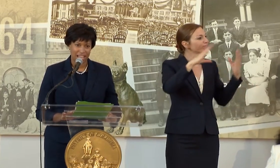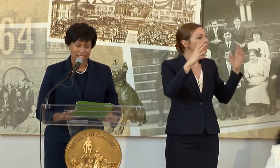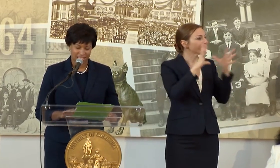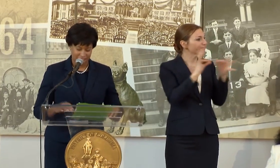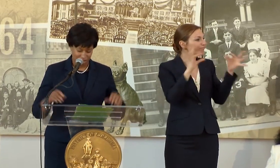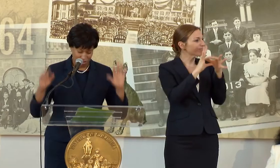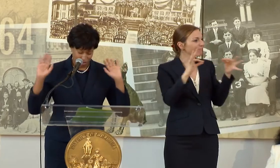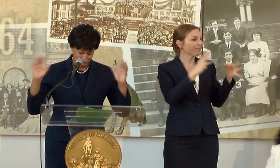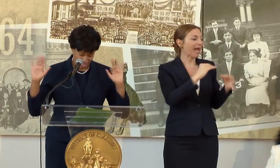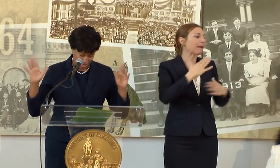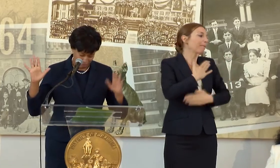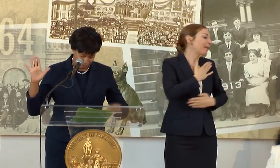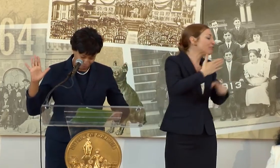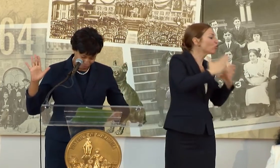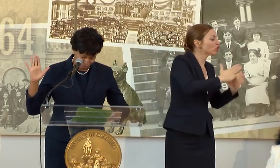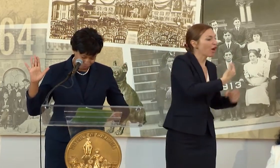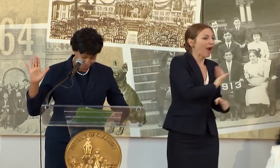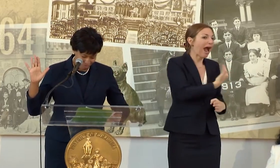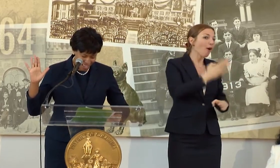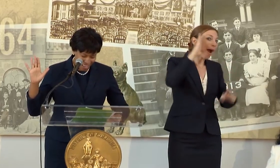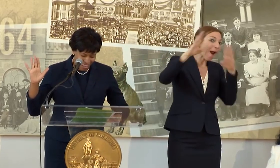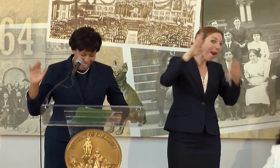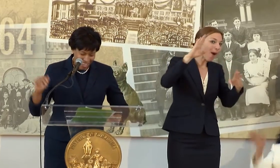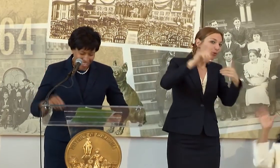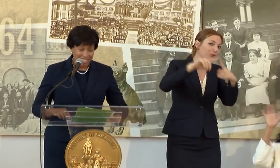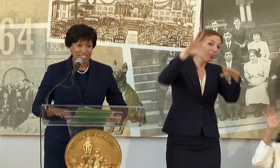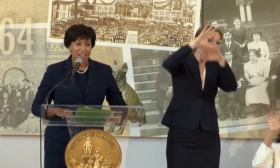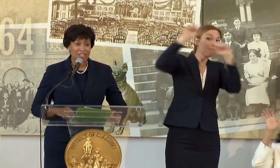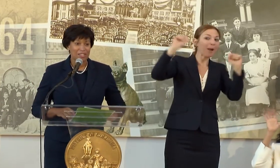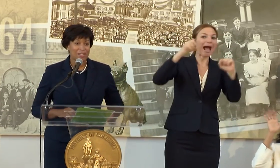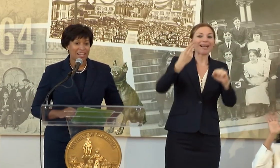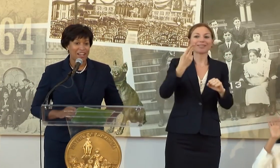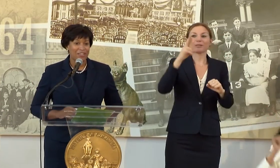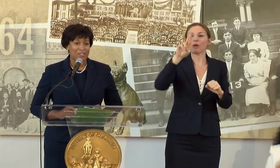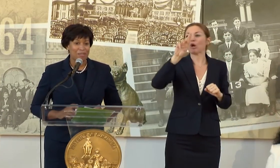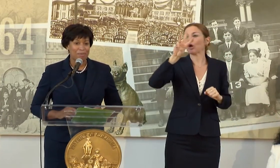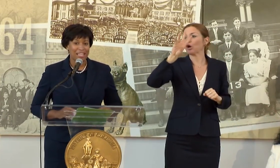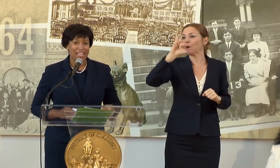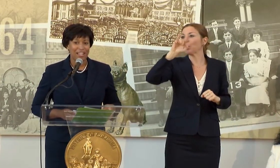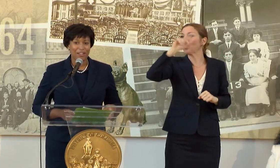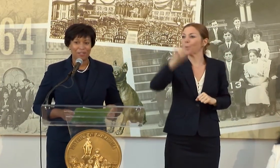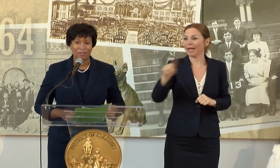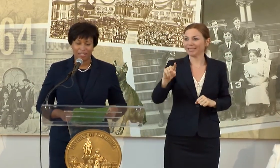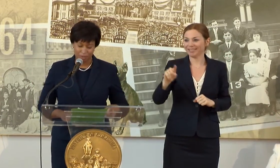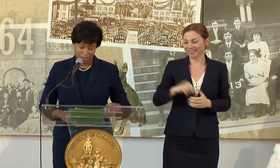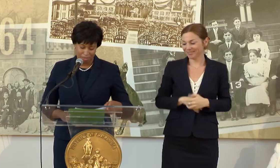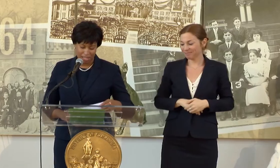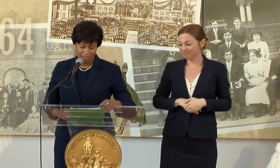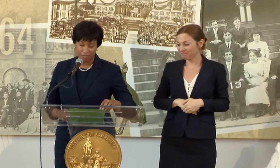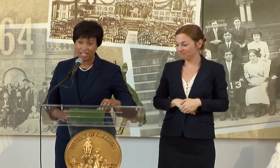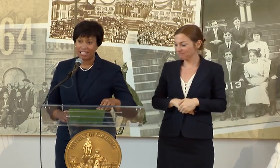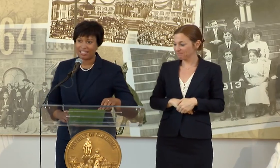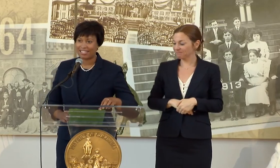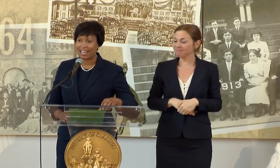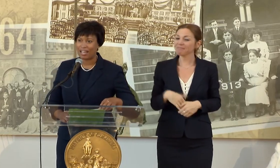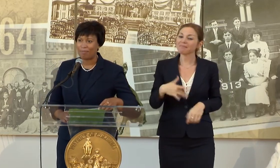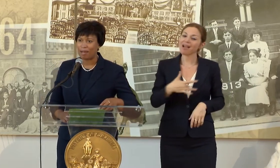GALLAUDET UNIVERSITY. IT IS ALSO AN HONOR TO BE HERE WITH MANY FRIENDS.